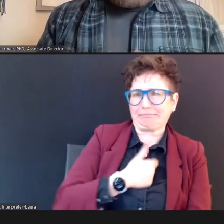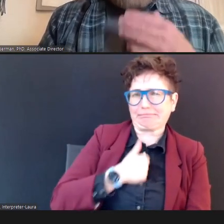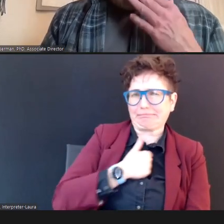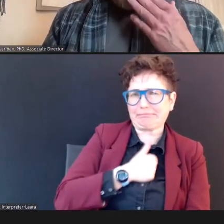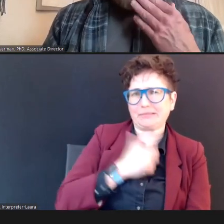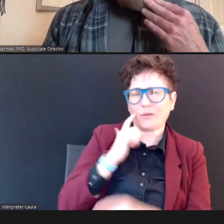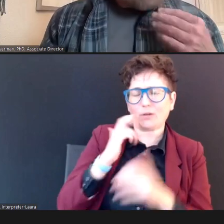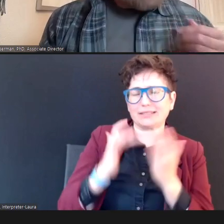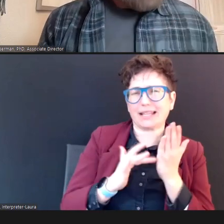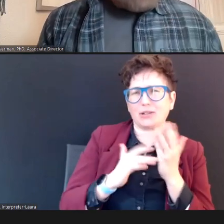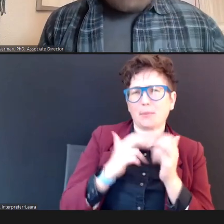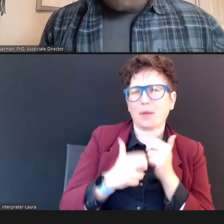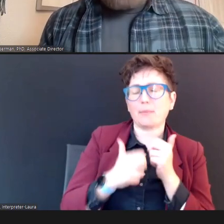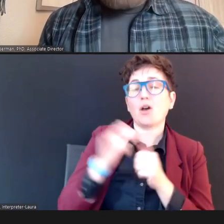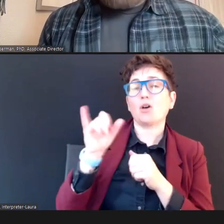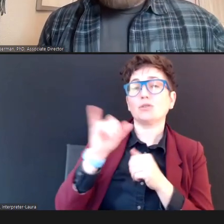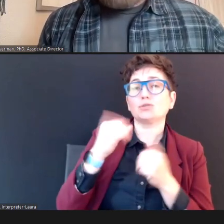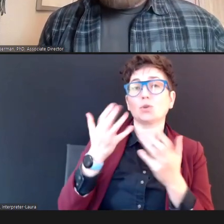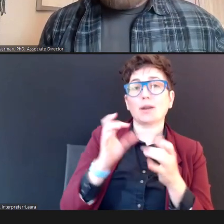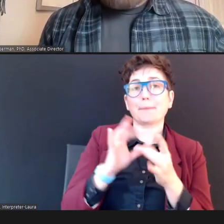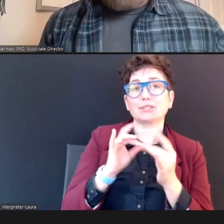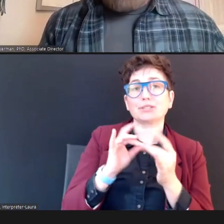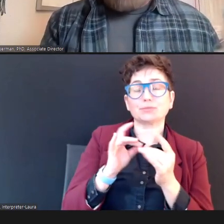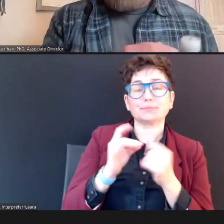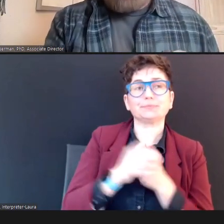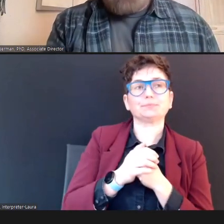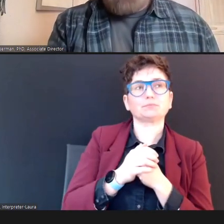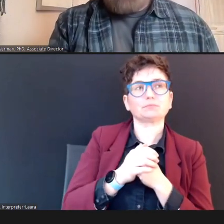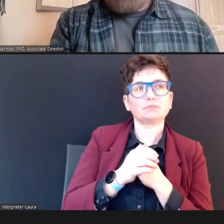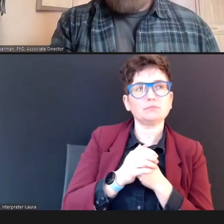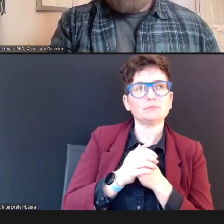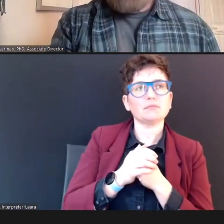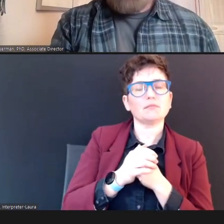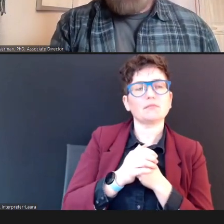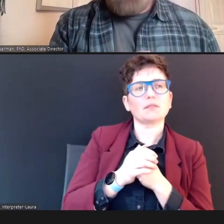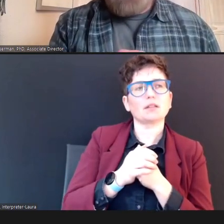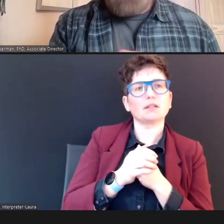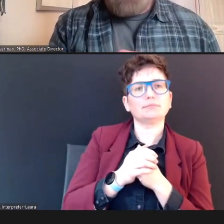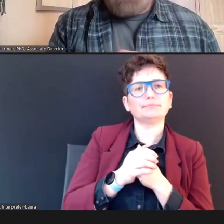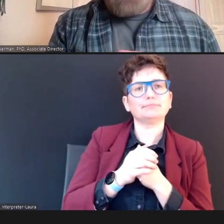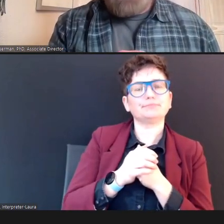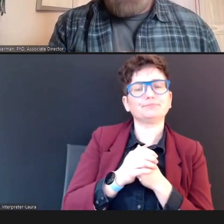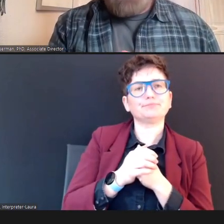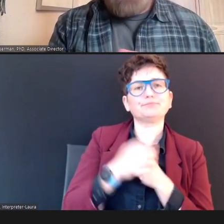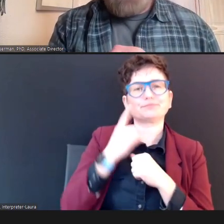I did want to mention here William, and to all of us that are here,